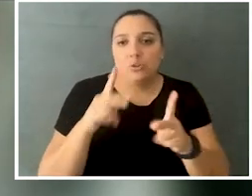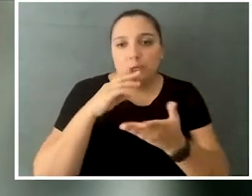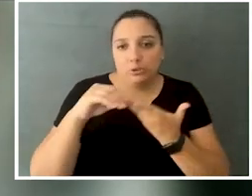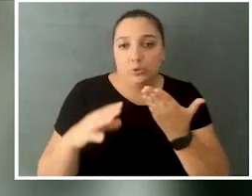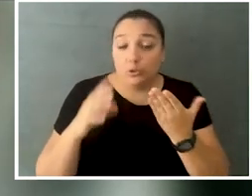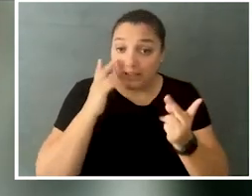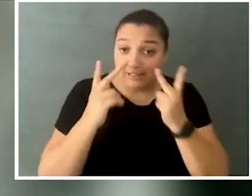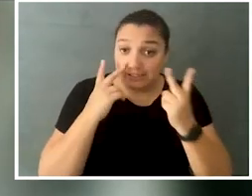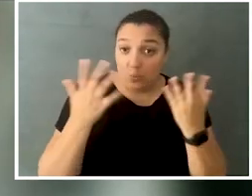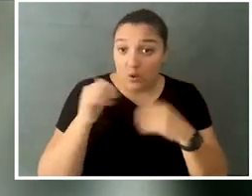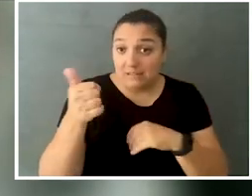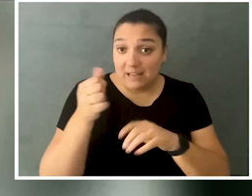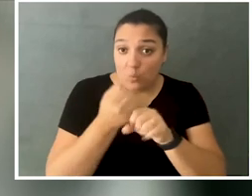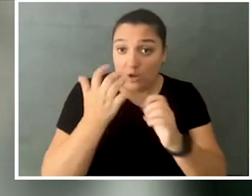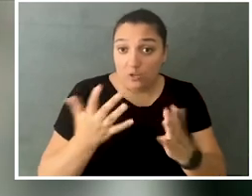So you can see what 10 of the winners have done,